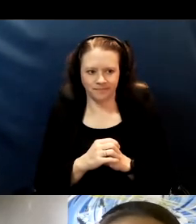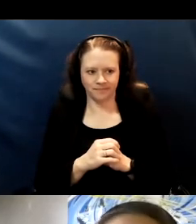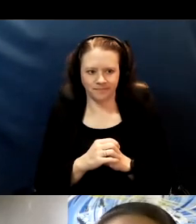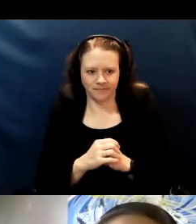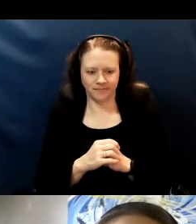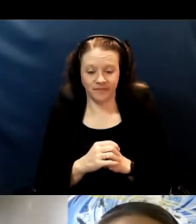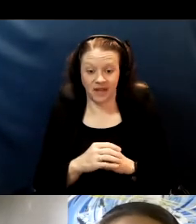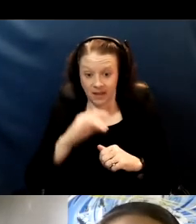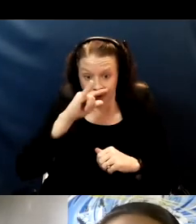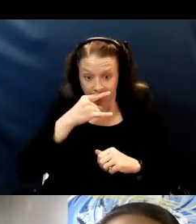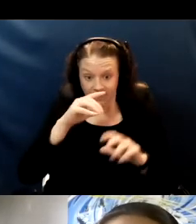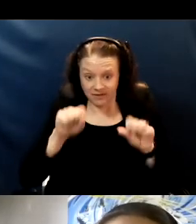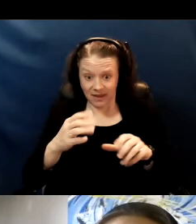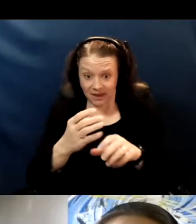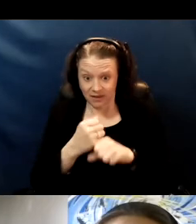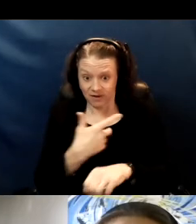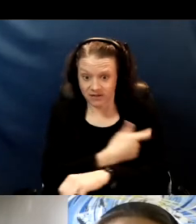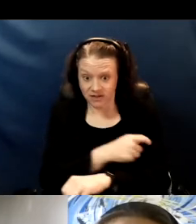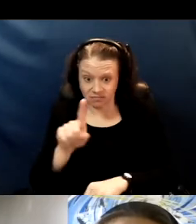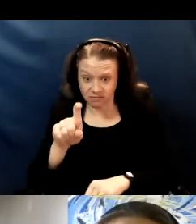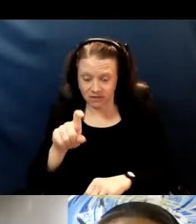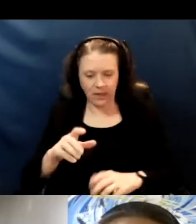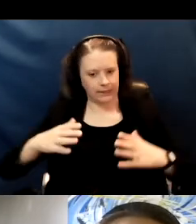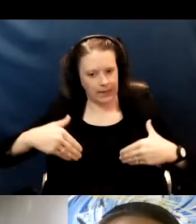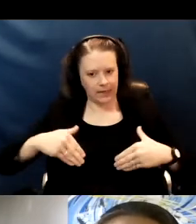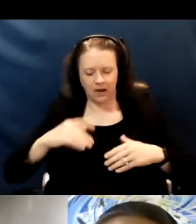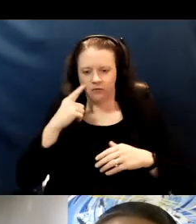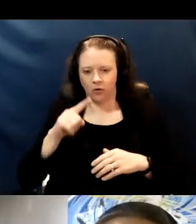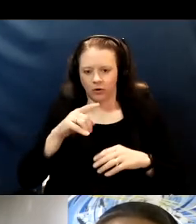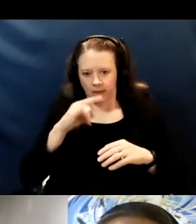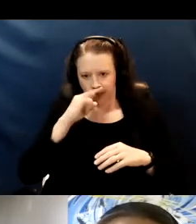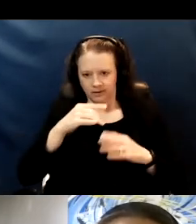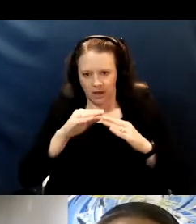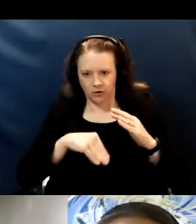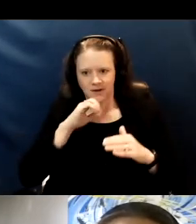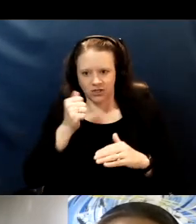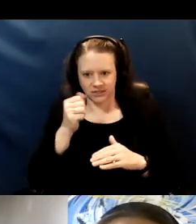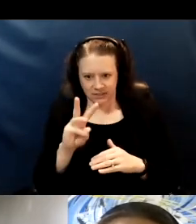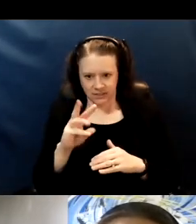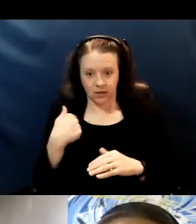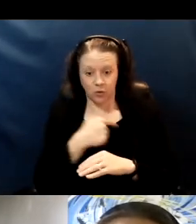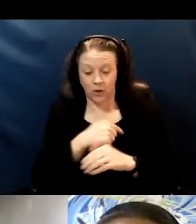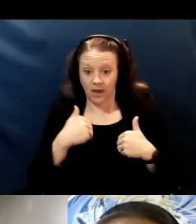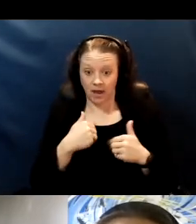Can kids get the vaccine? Not yet for those under 16. However, we have really encouraging data from Pfizer